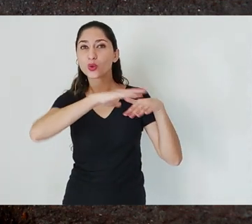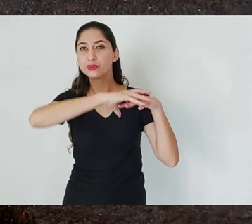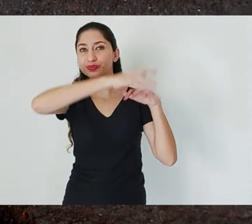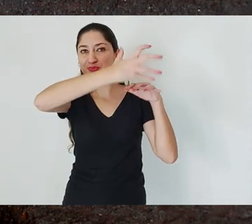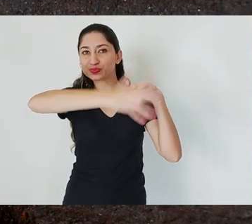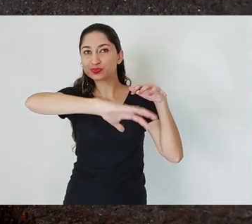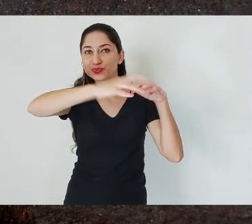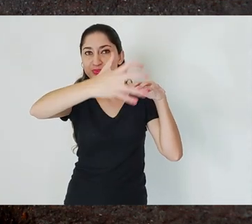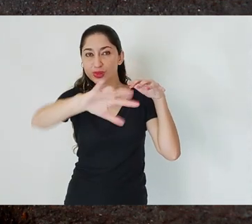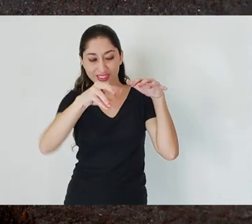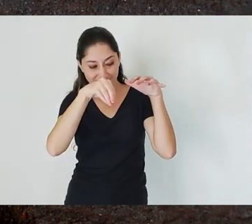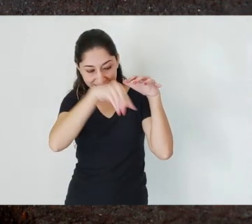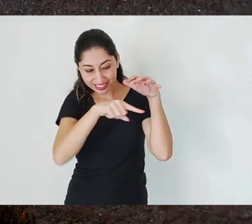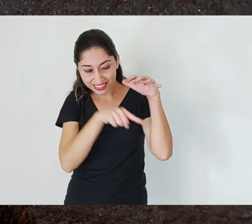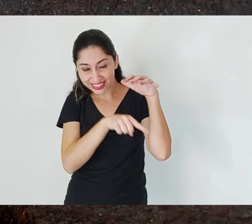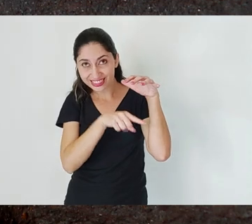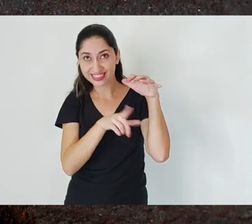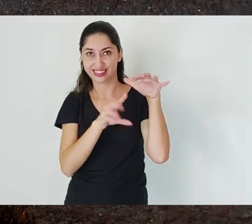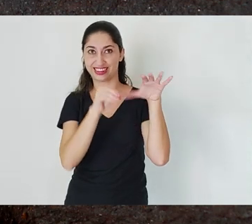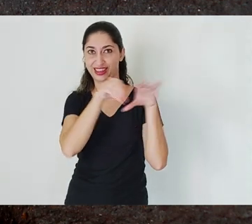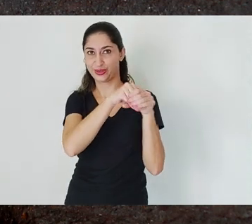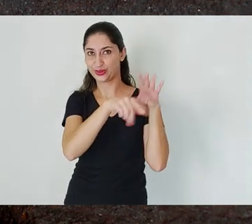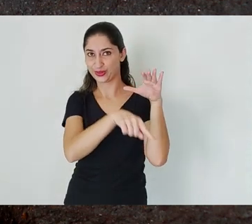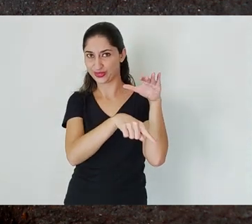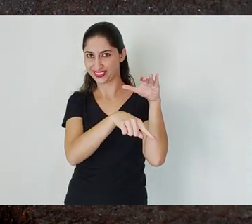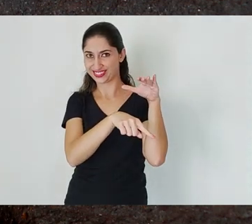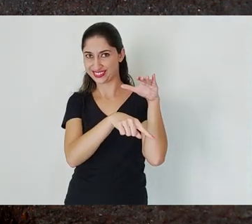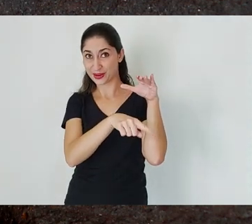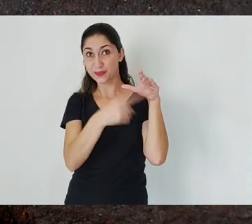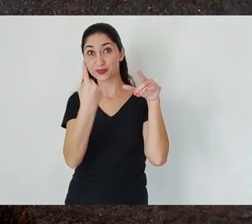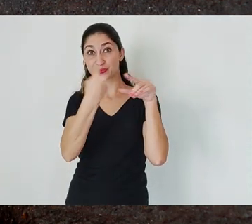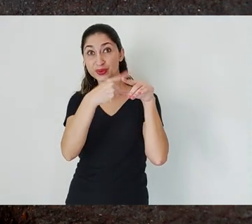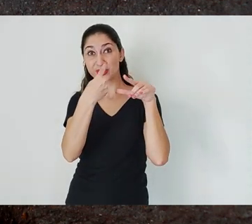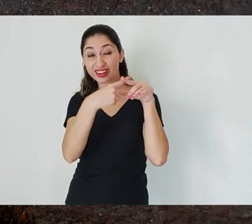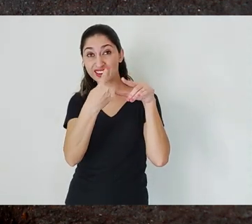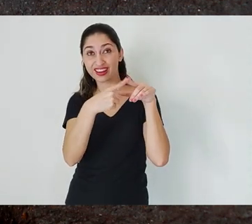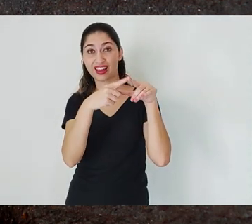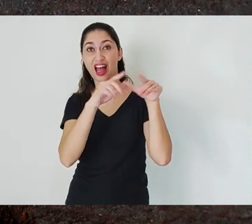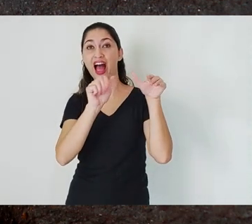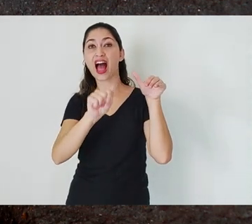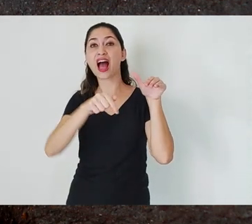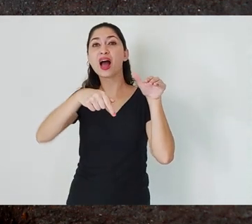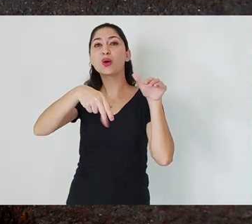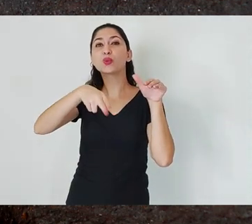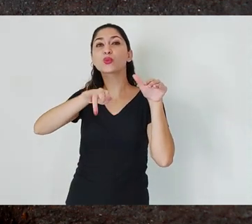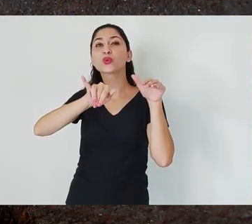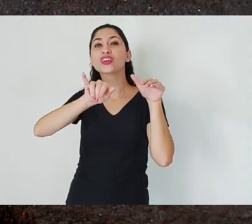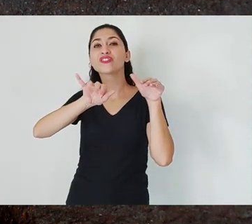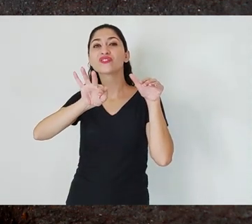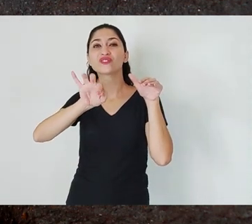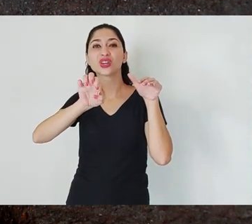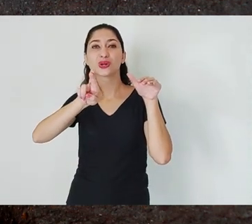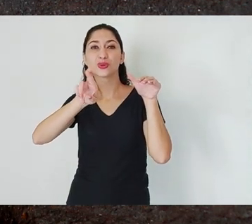On the other hand, when we still have reservoirs, aquifers, that are able to store this water,